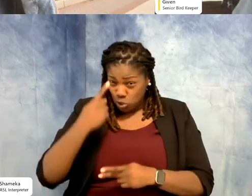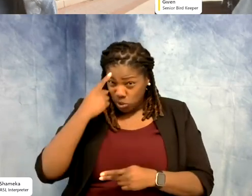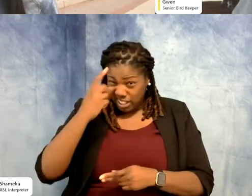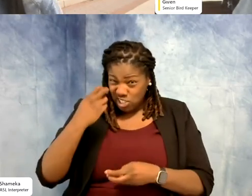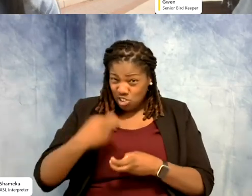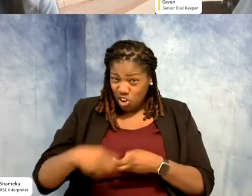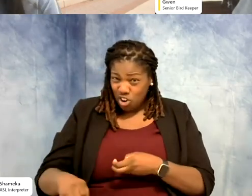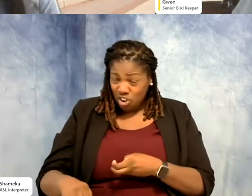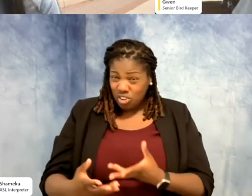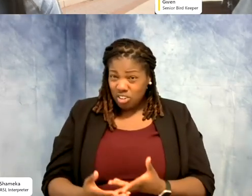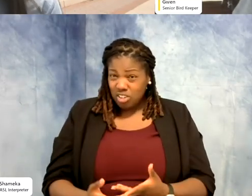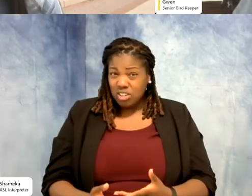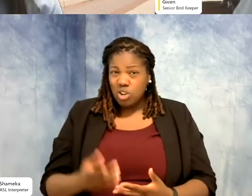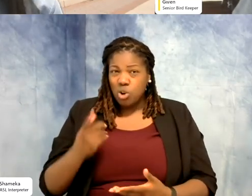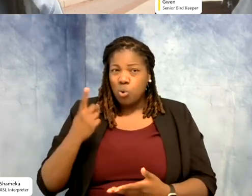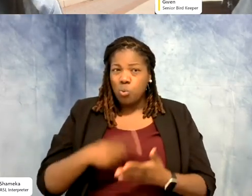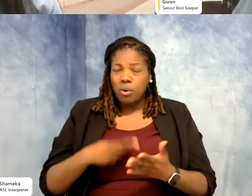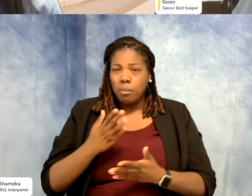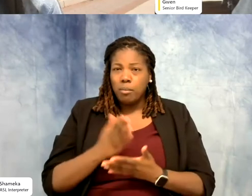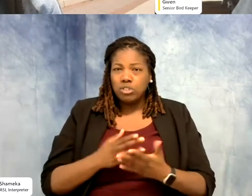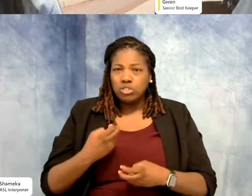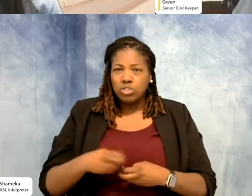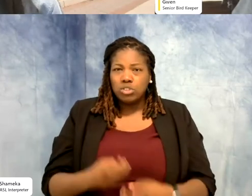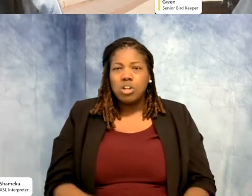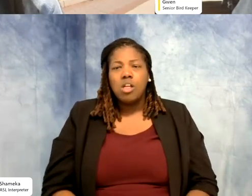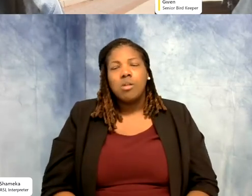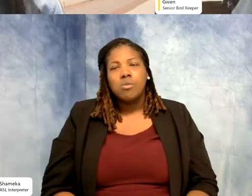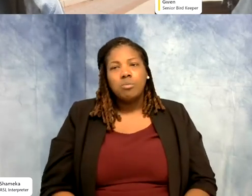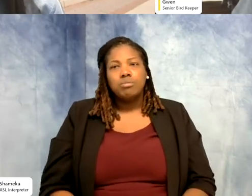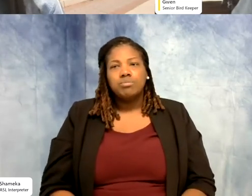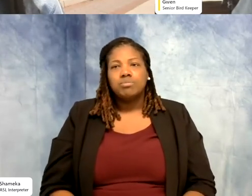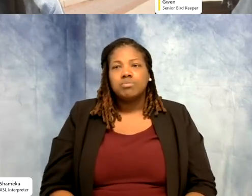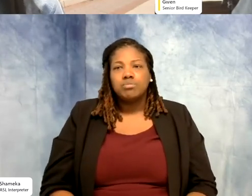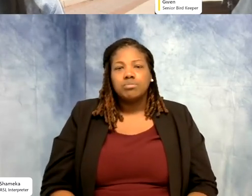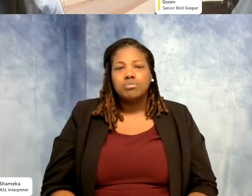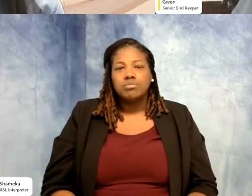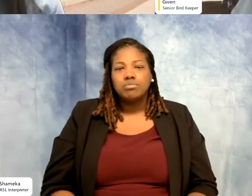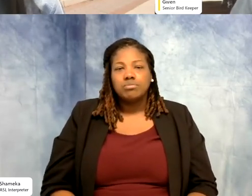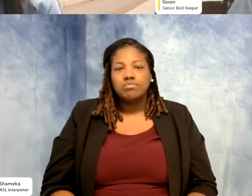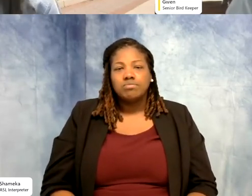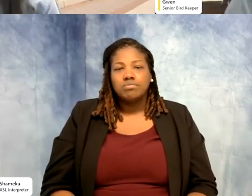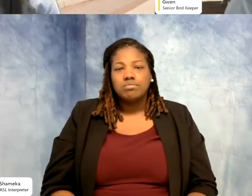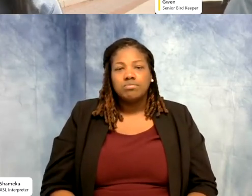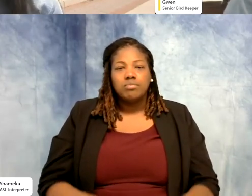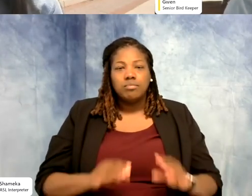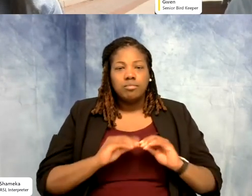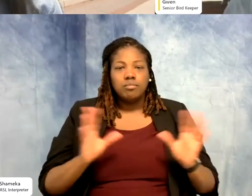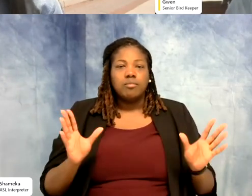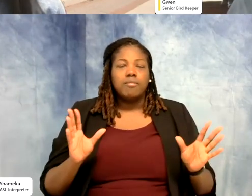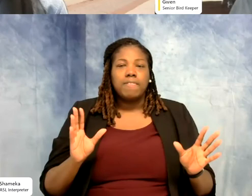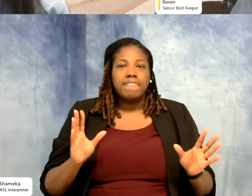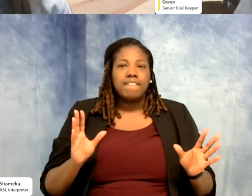hard? What parts of it are hard? >>Gwen: It can be hard. I mean obviously we work with stuff that's alive.